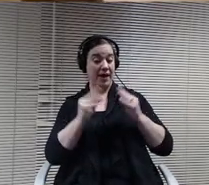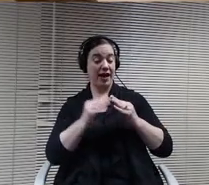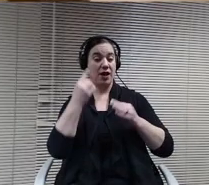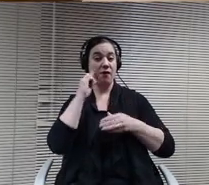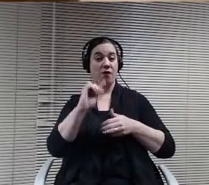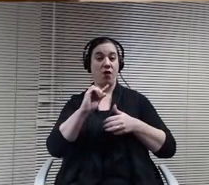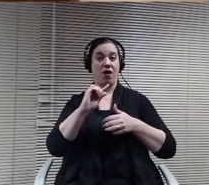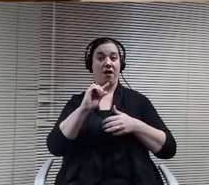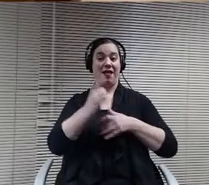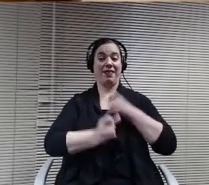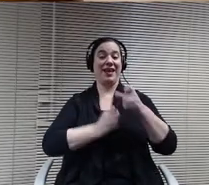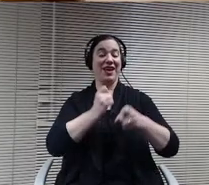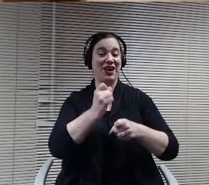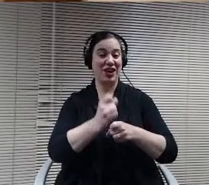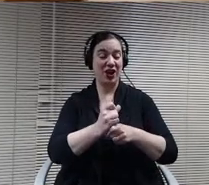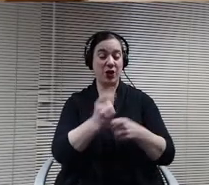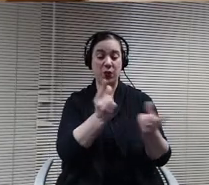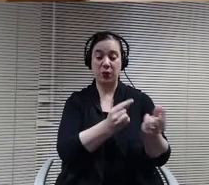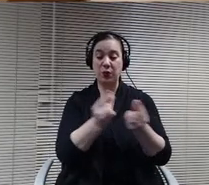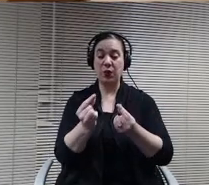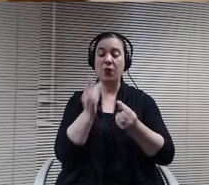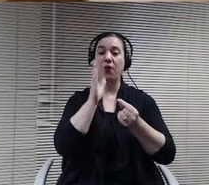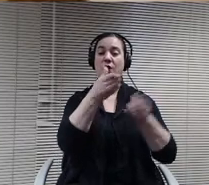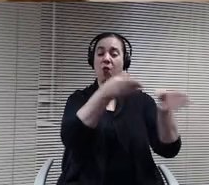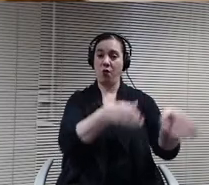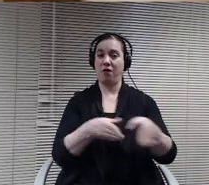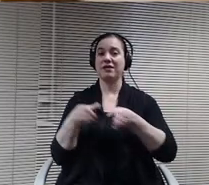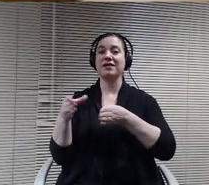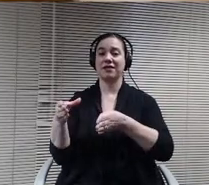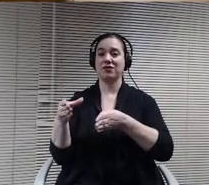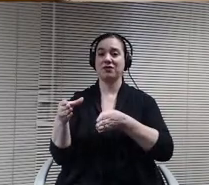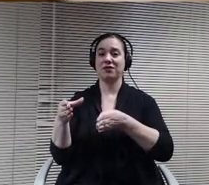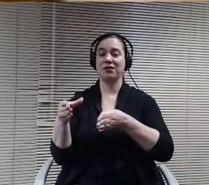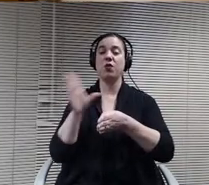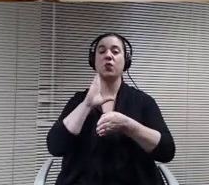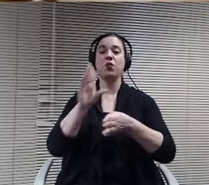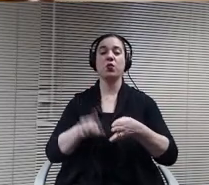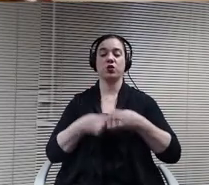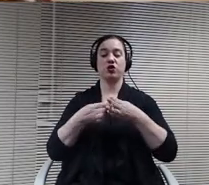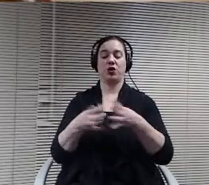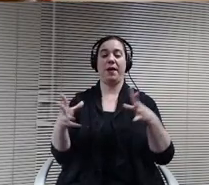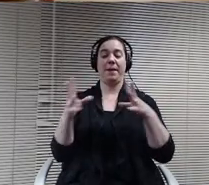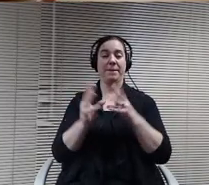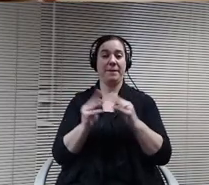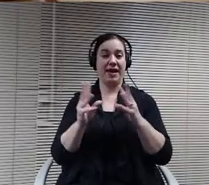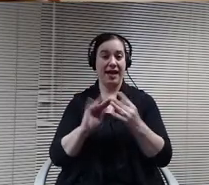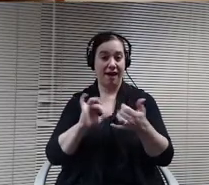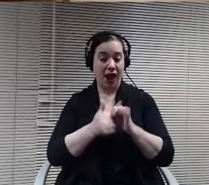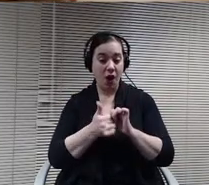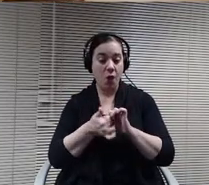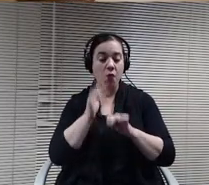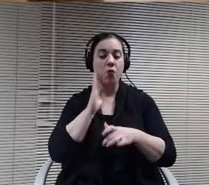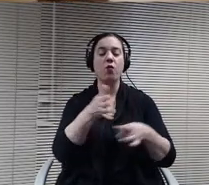organizational meeting. So we'll start off our meeting with the election of the school Board officers for 2021. The first